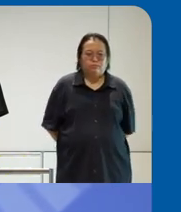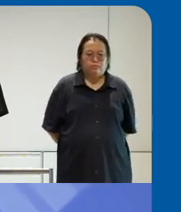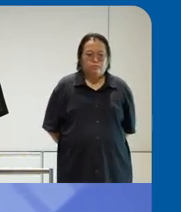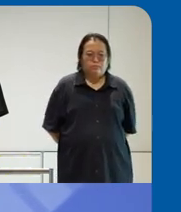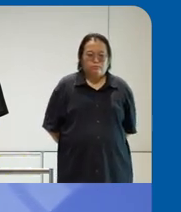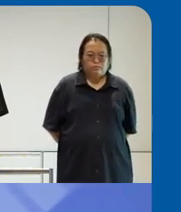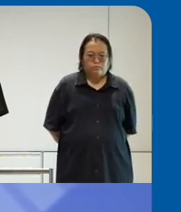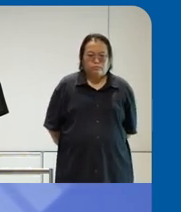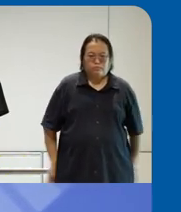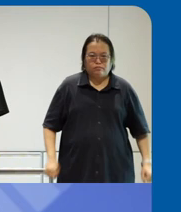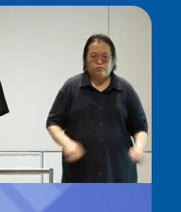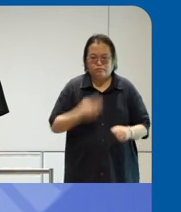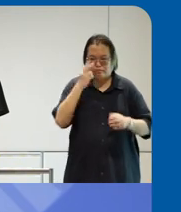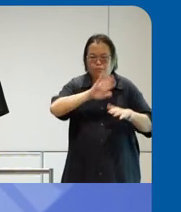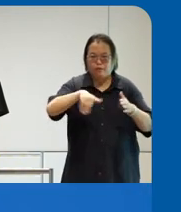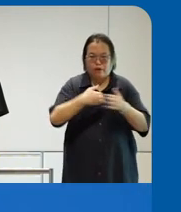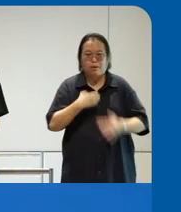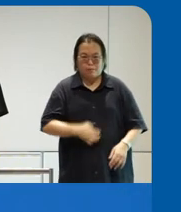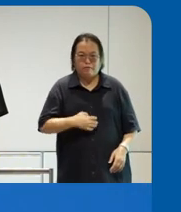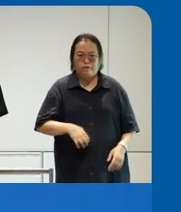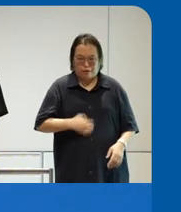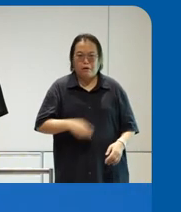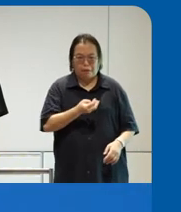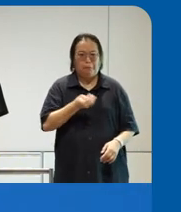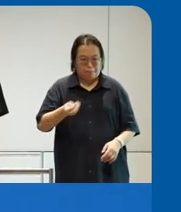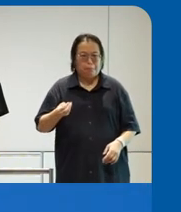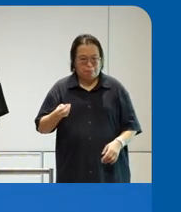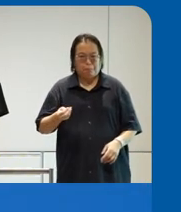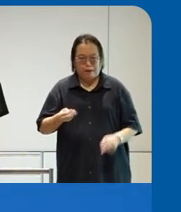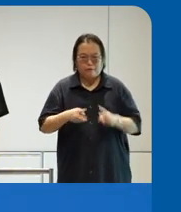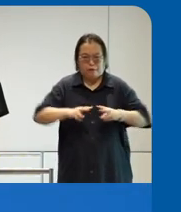see all our panelists are very passionate about the subject a matter they're raring to start uh